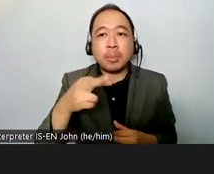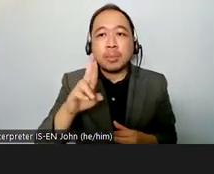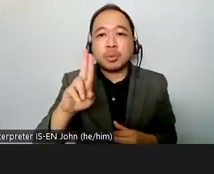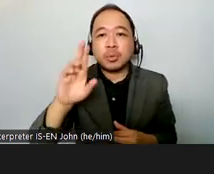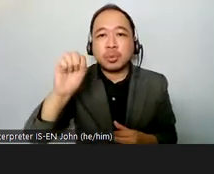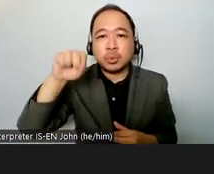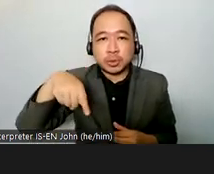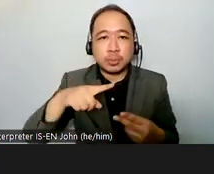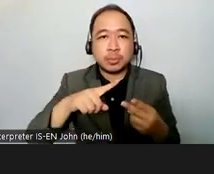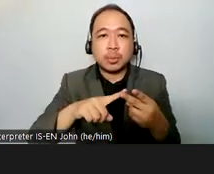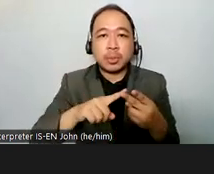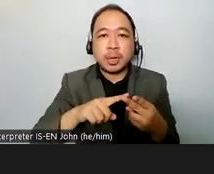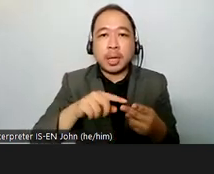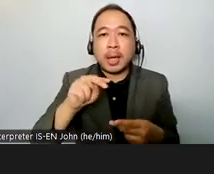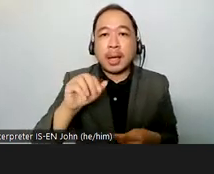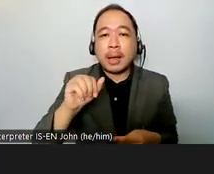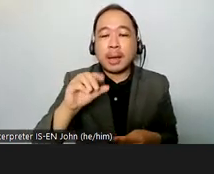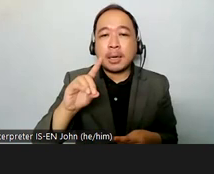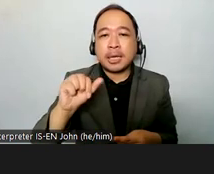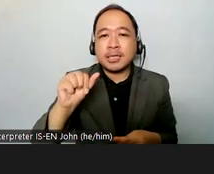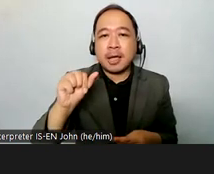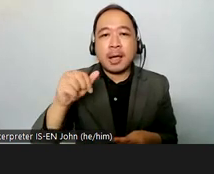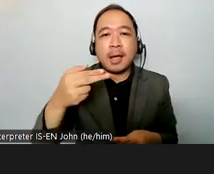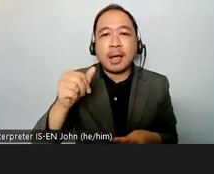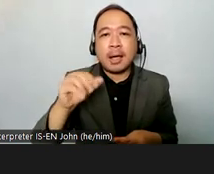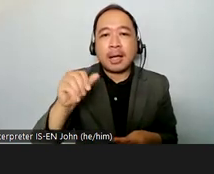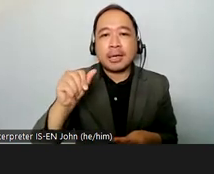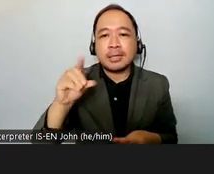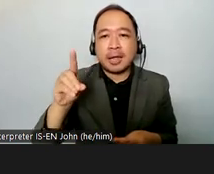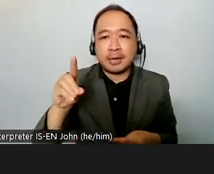enil they have done decades to spotlight the human rights violations of institutionalization